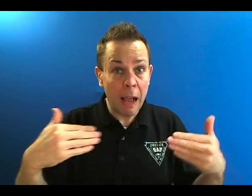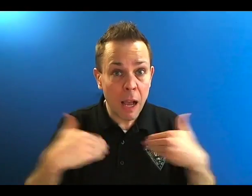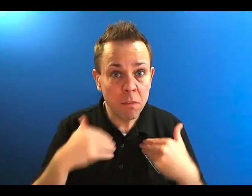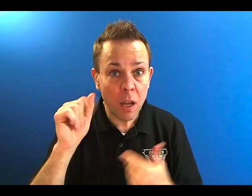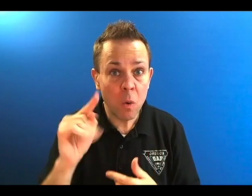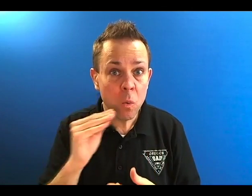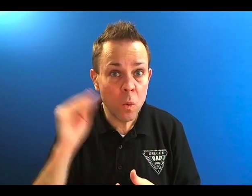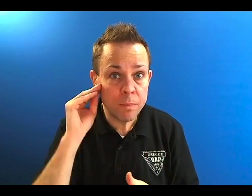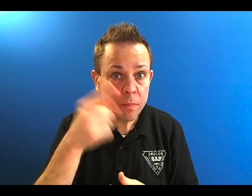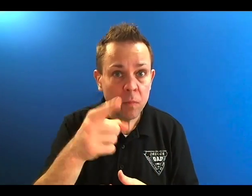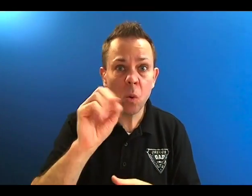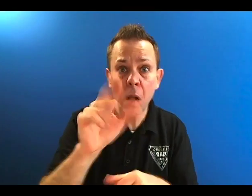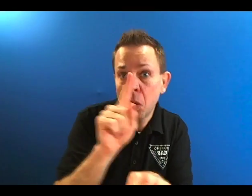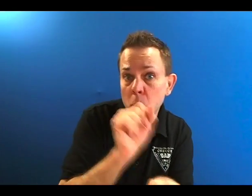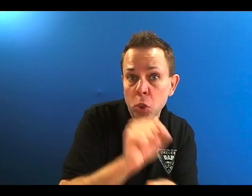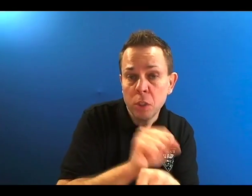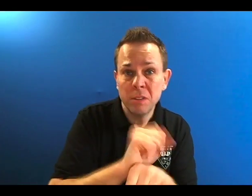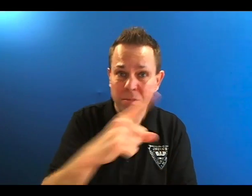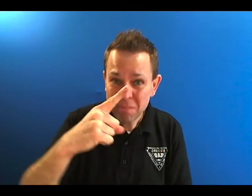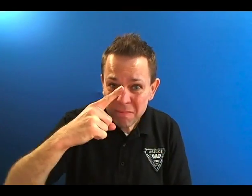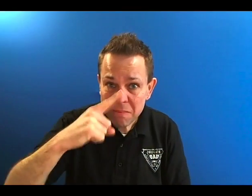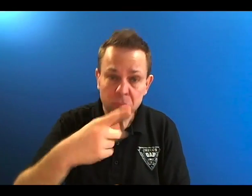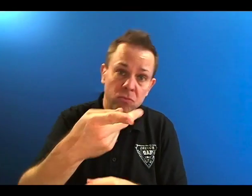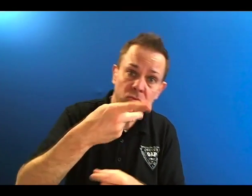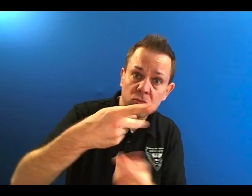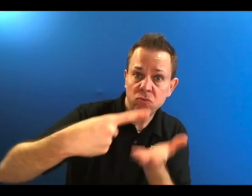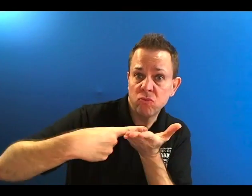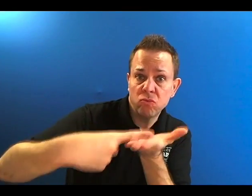If you have one at home or at work, we would like to ask if